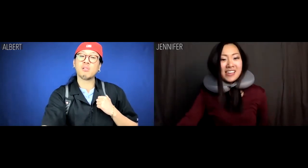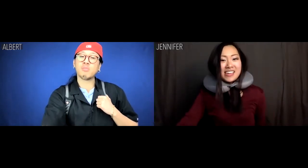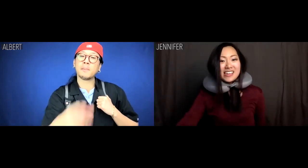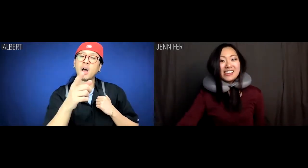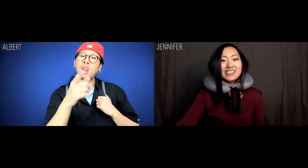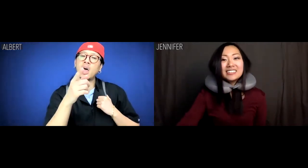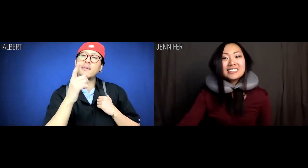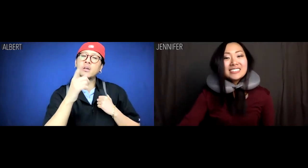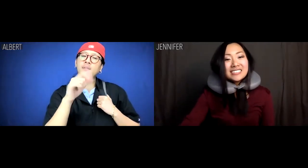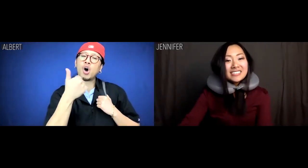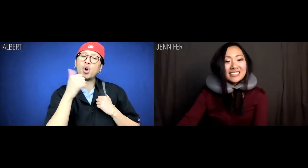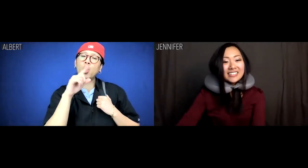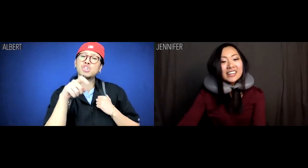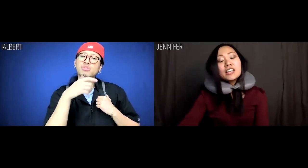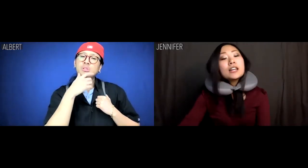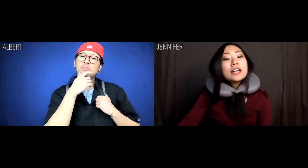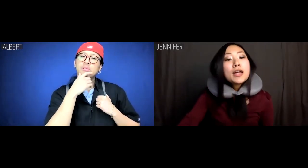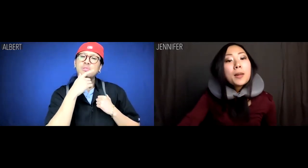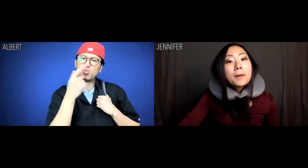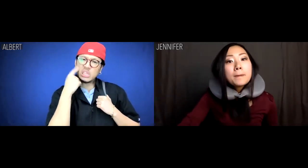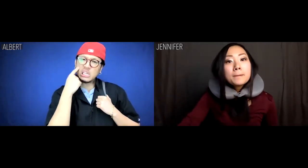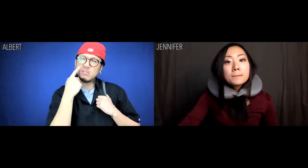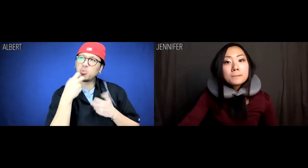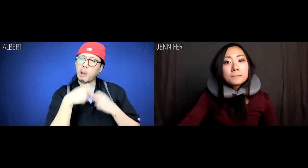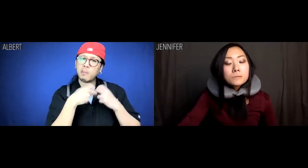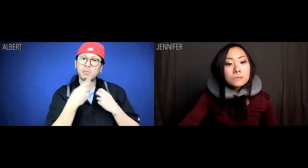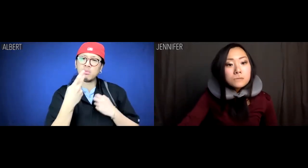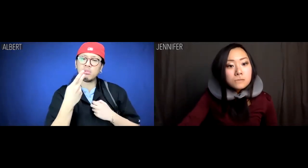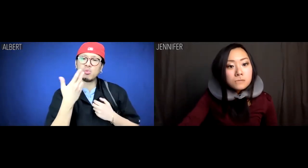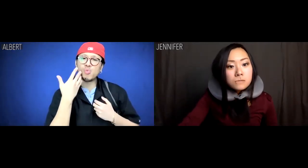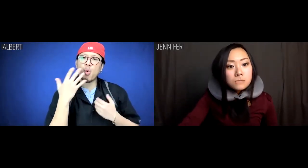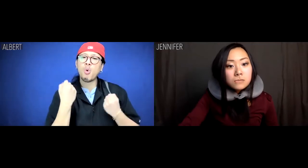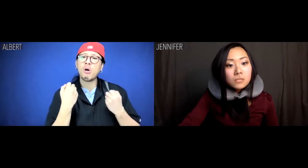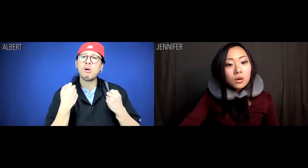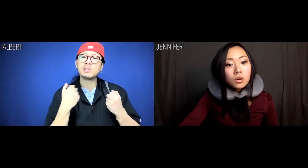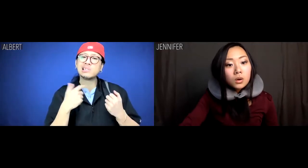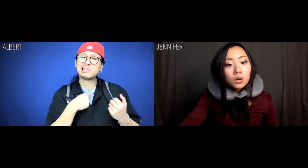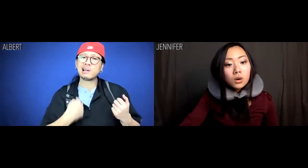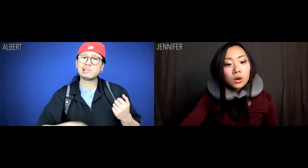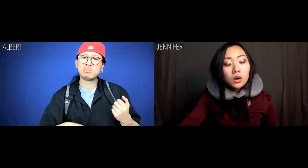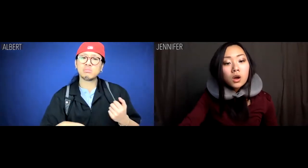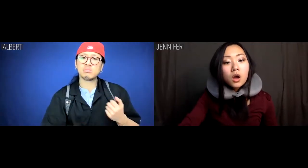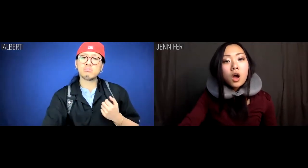Albert: Another question: do you think it's a problem we don't speak Chinese?